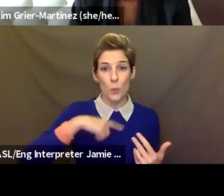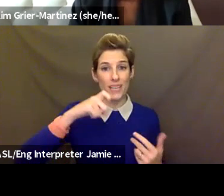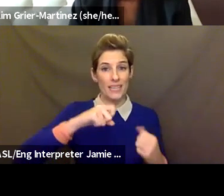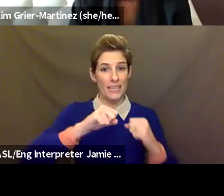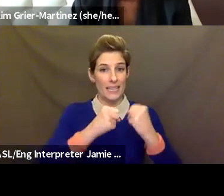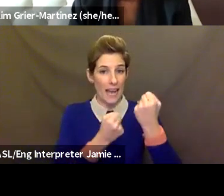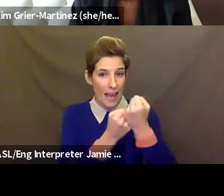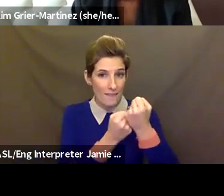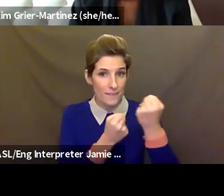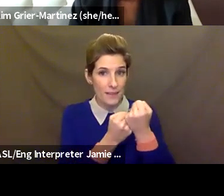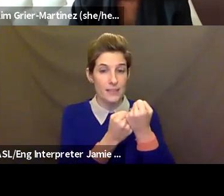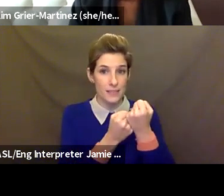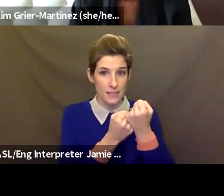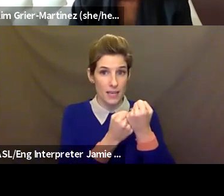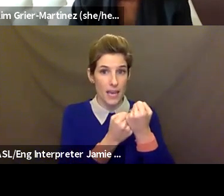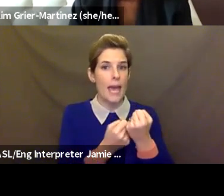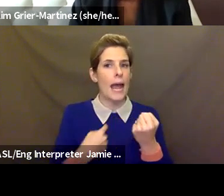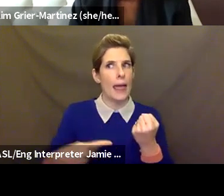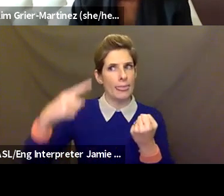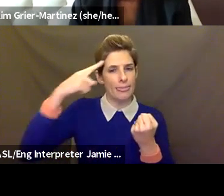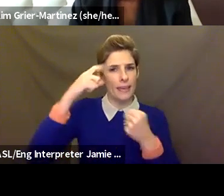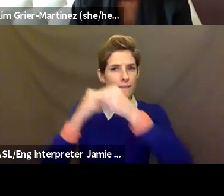foundations are listening, right, in the philanthropic